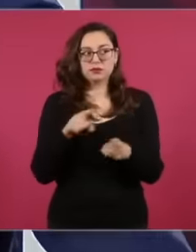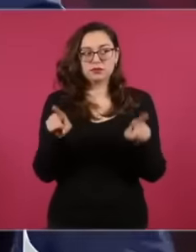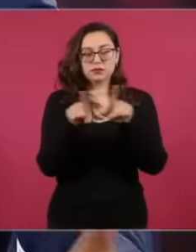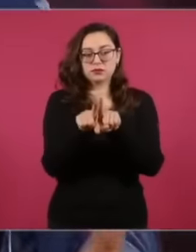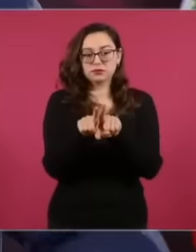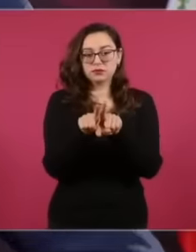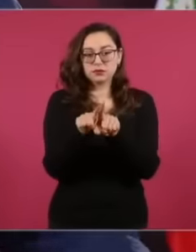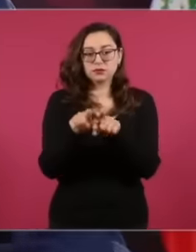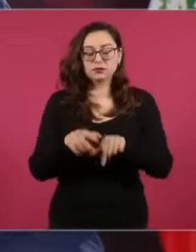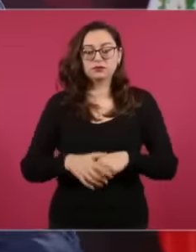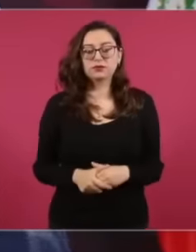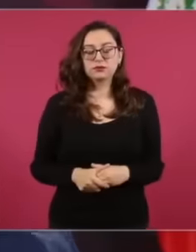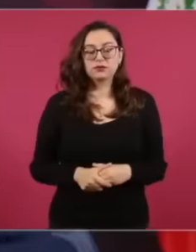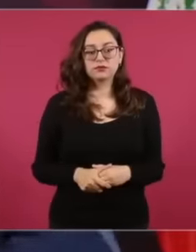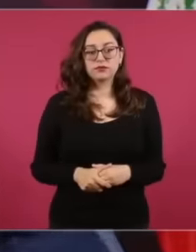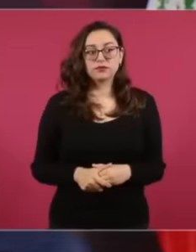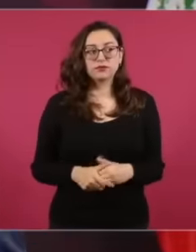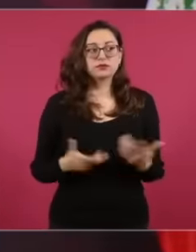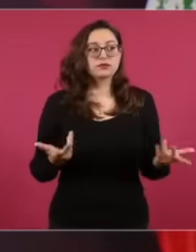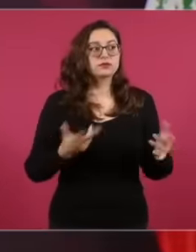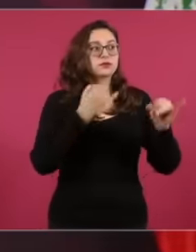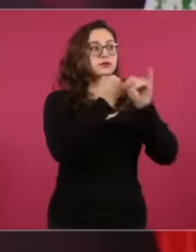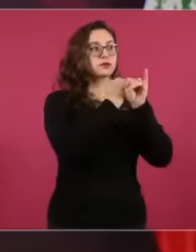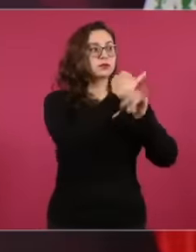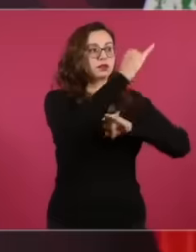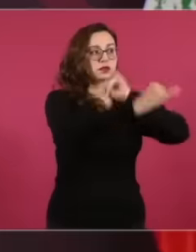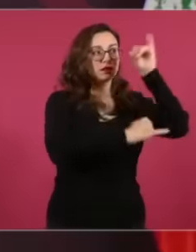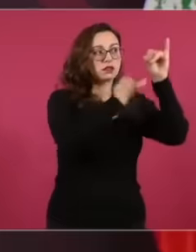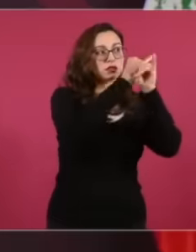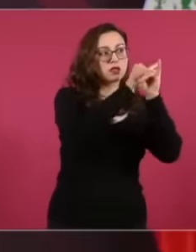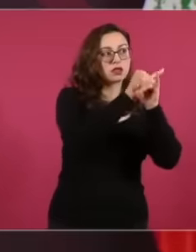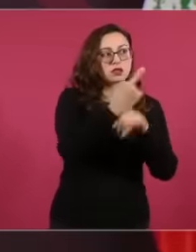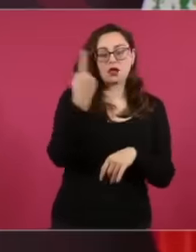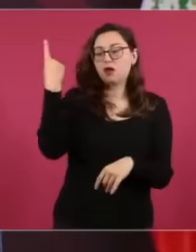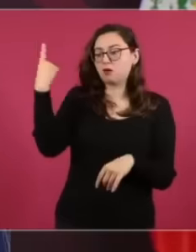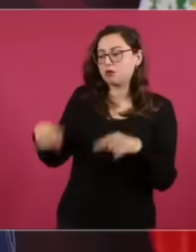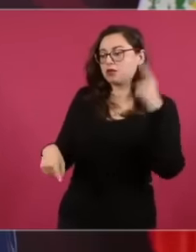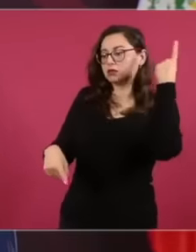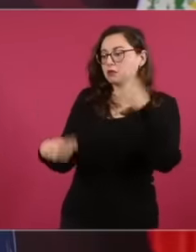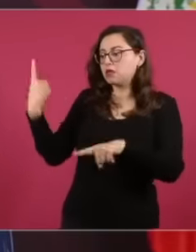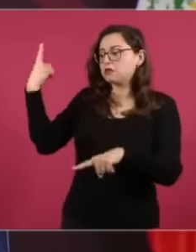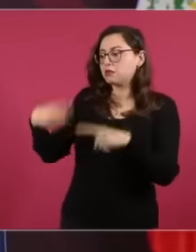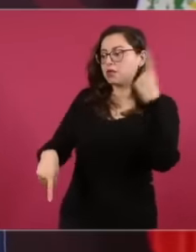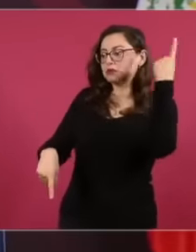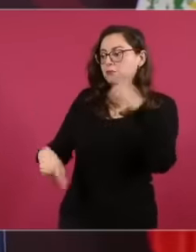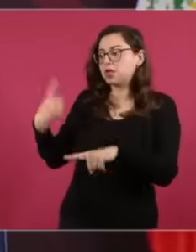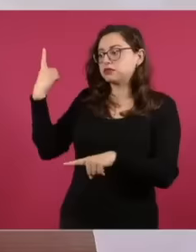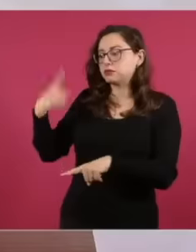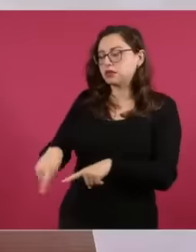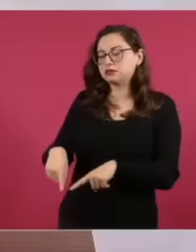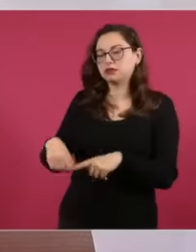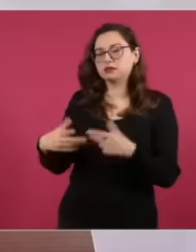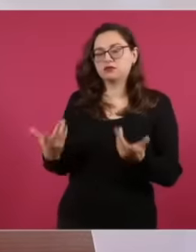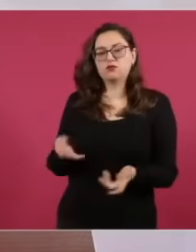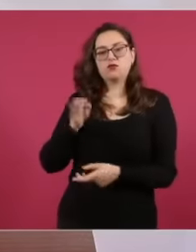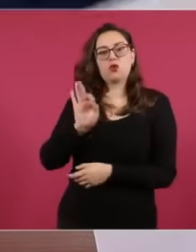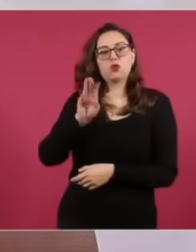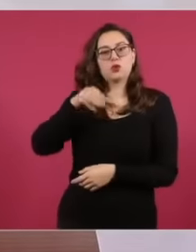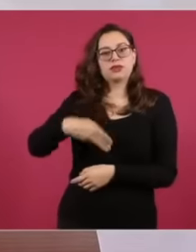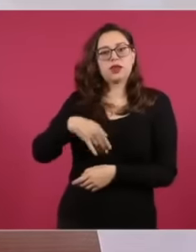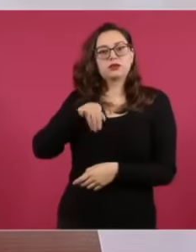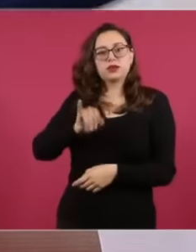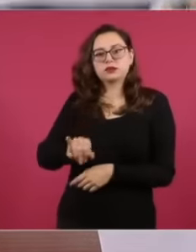follow the recommendations of the international monetary fund nor do